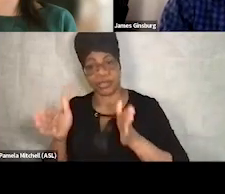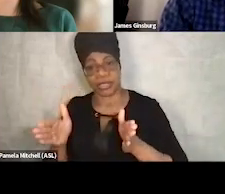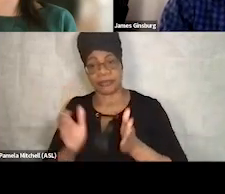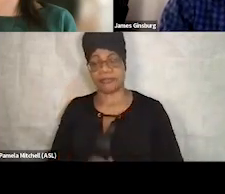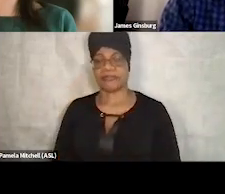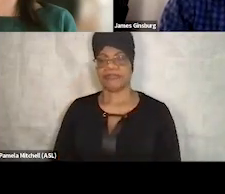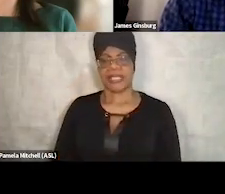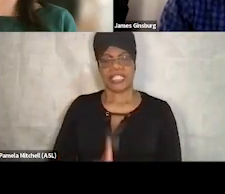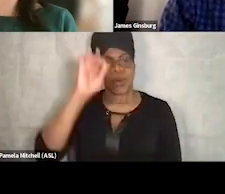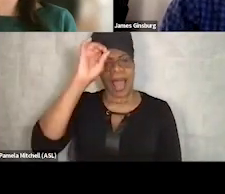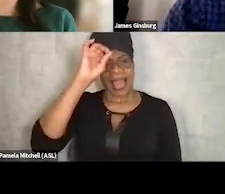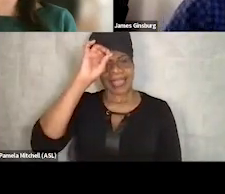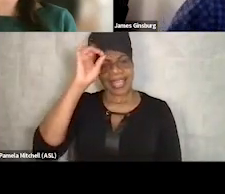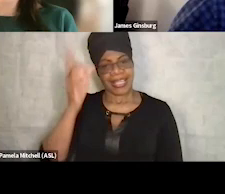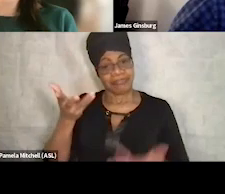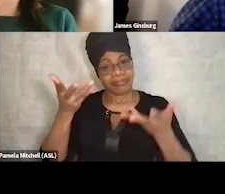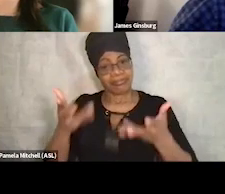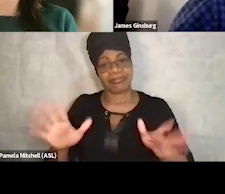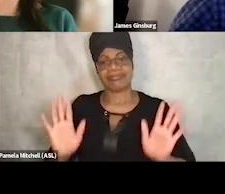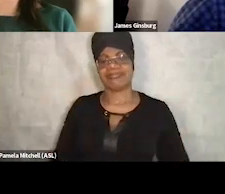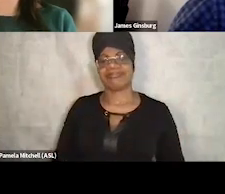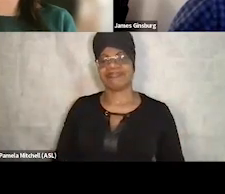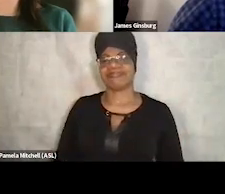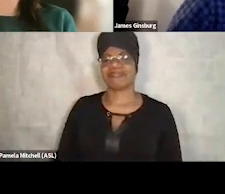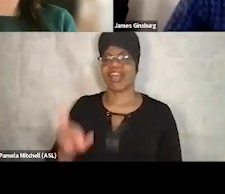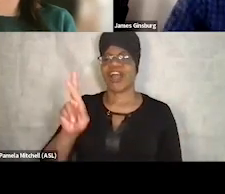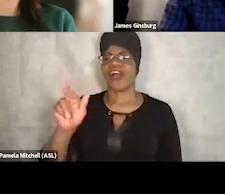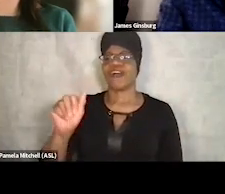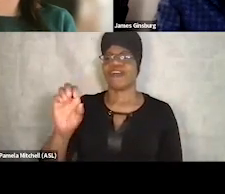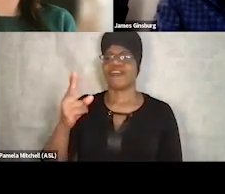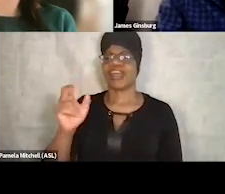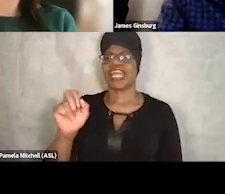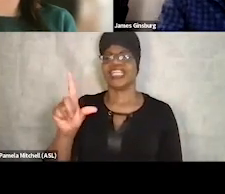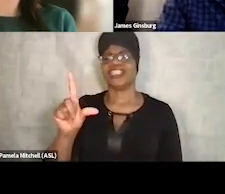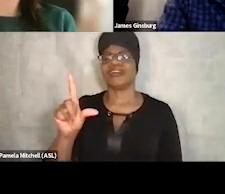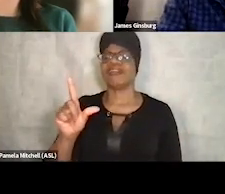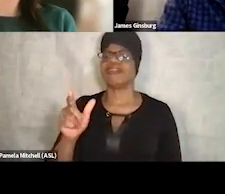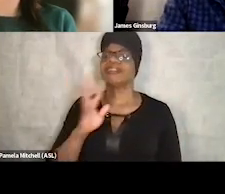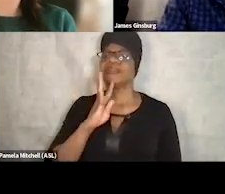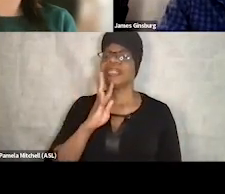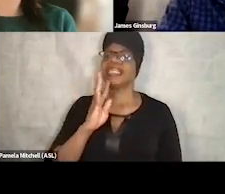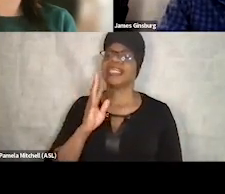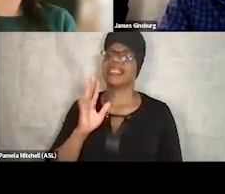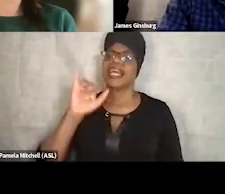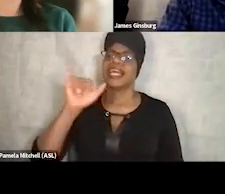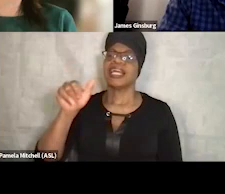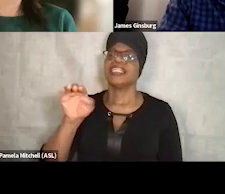And I think I'll leave it with that. Yeah, James, thank you so much. It's just incredible